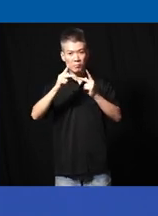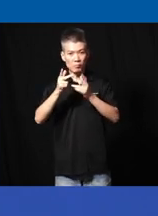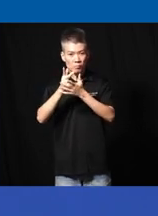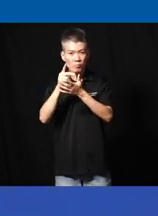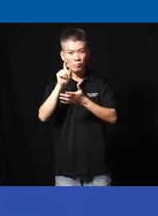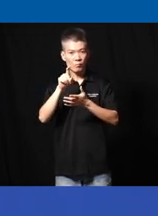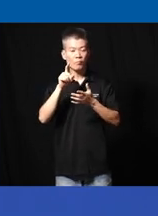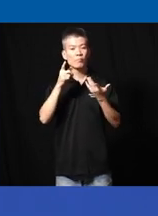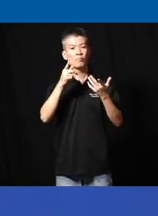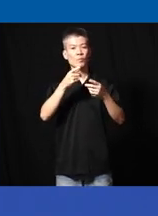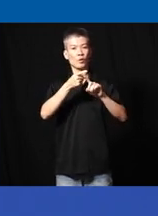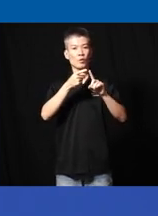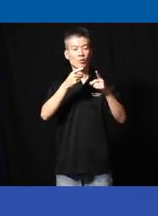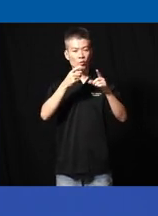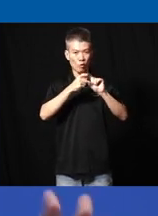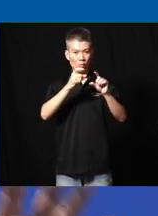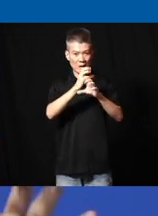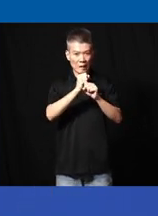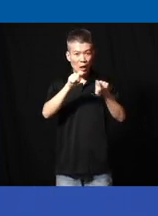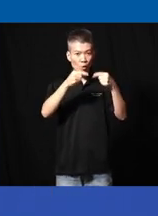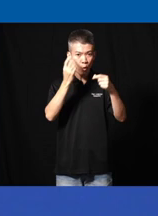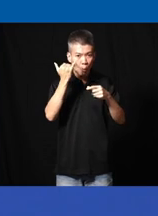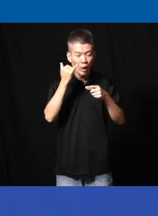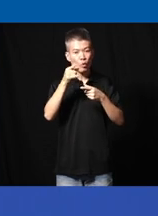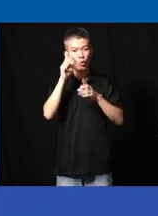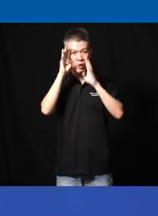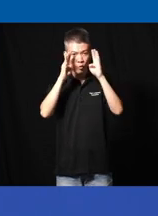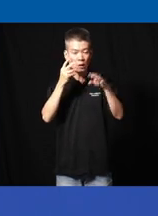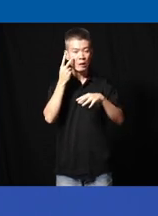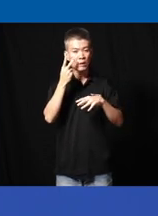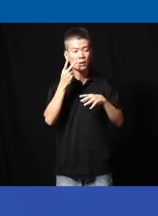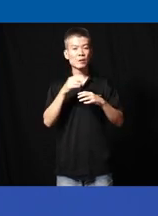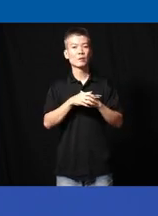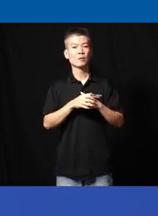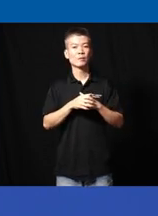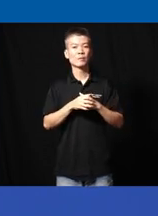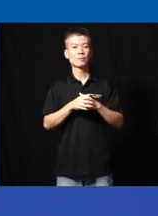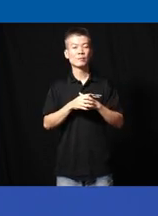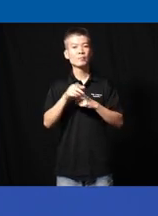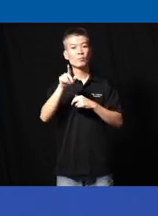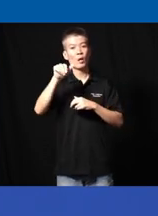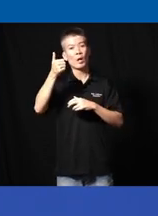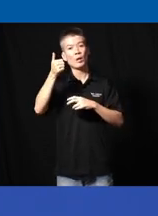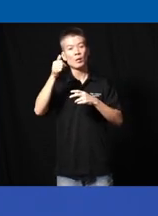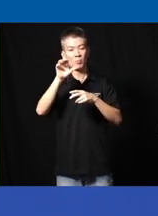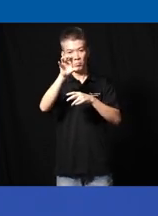to from the getg go while you're innovating look at the the the other pieces of the puzzle which